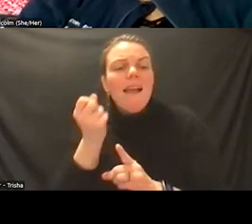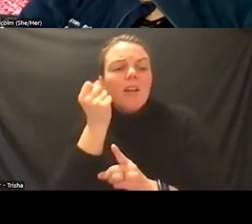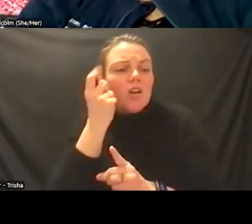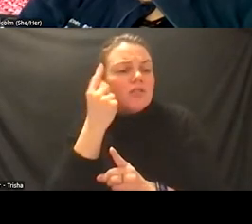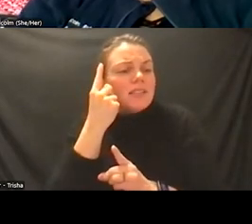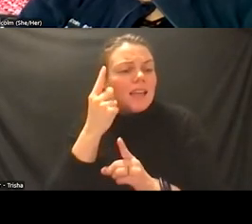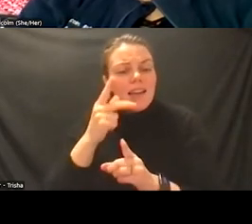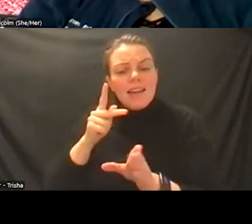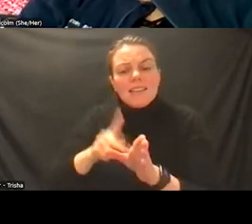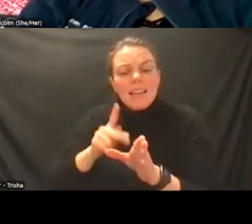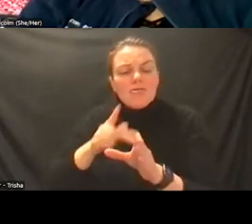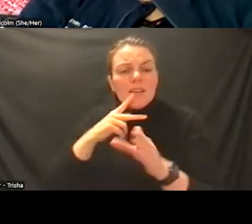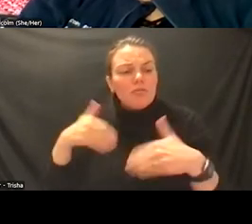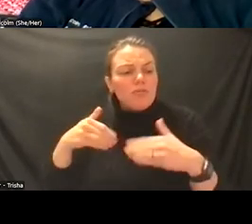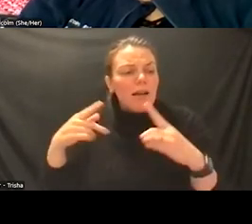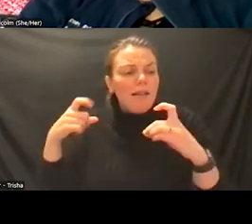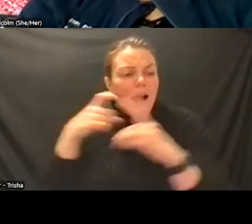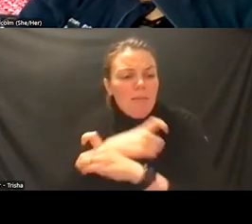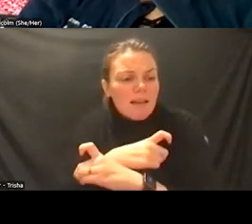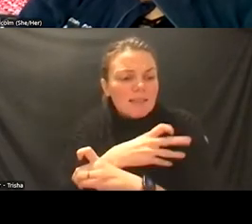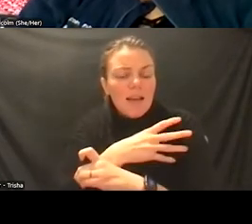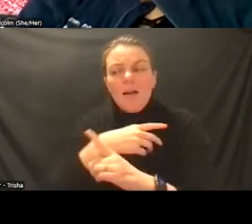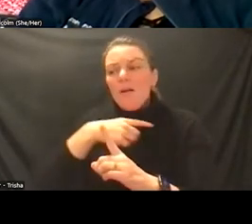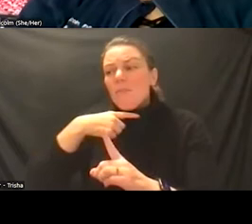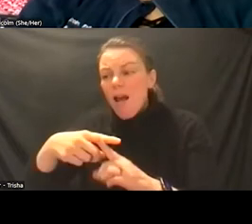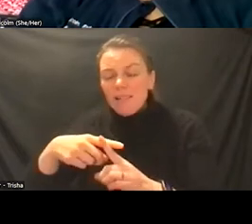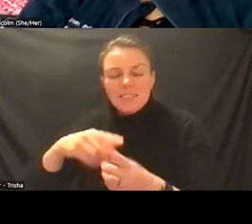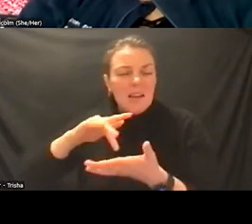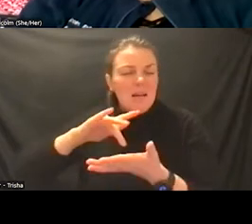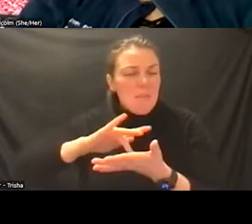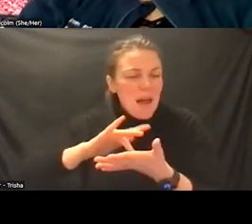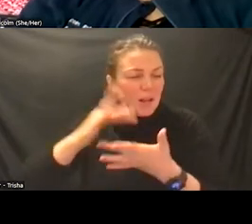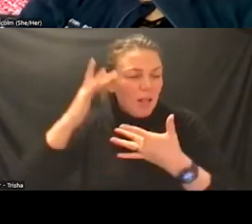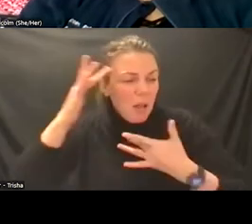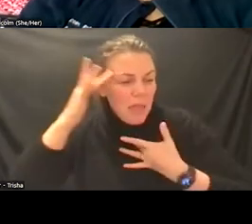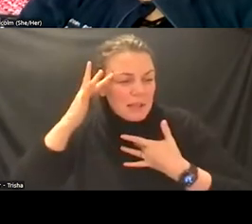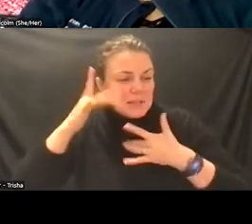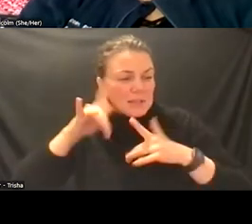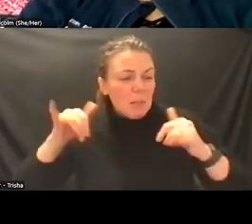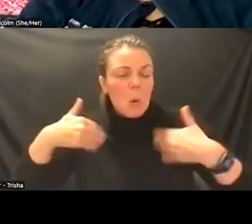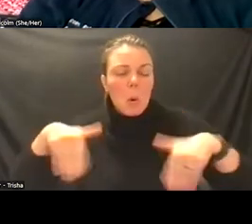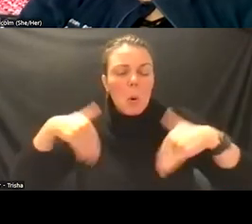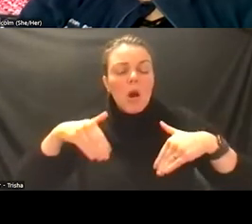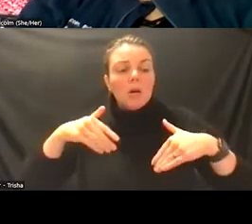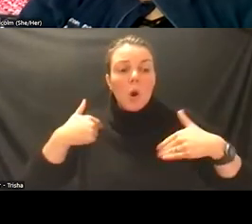uh coupled with the medical comorbidity has allowed us to really help patients